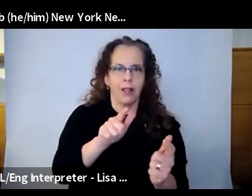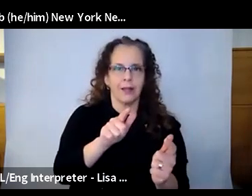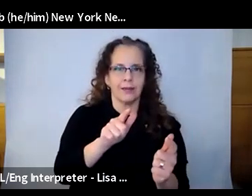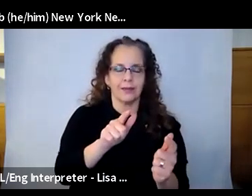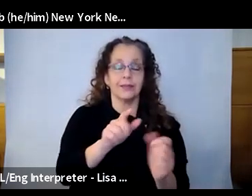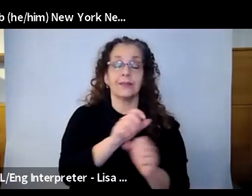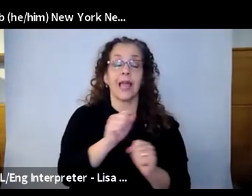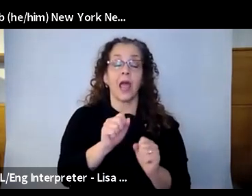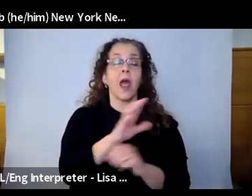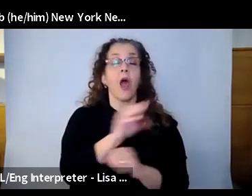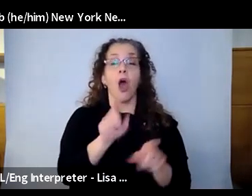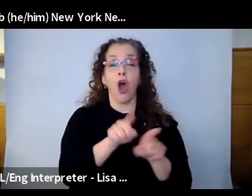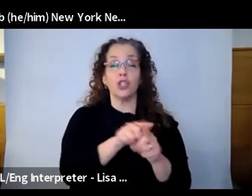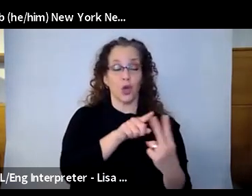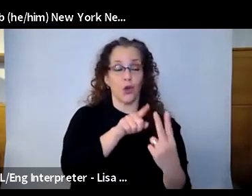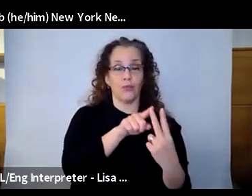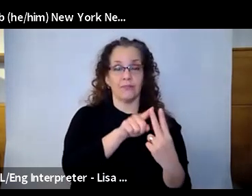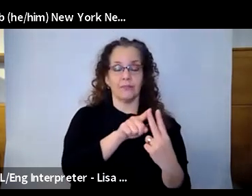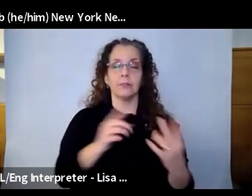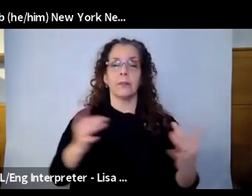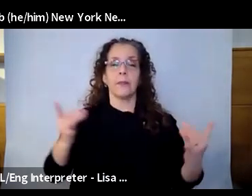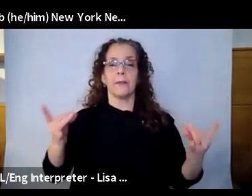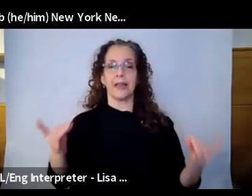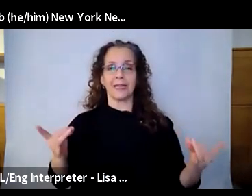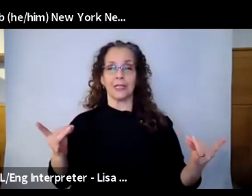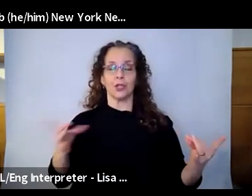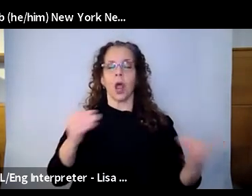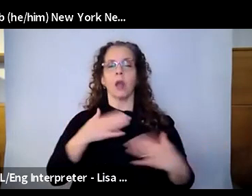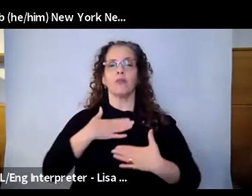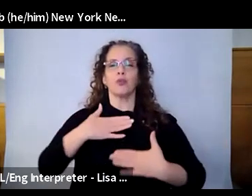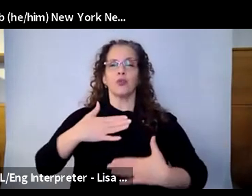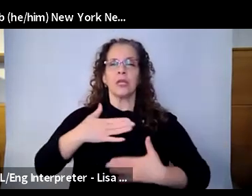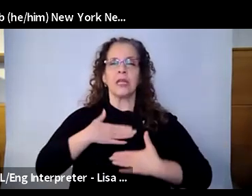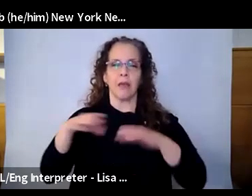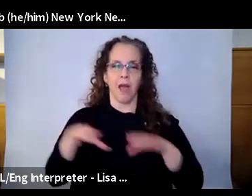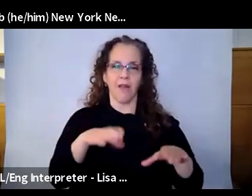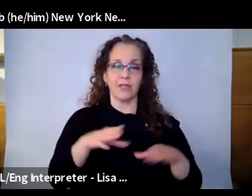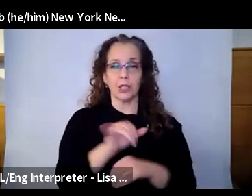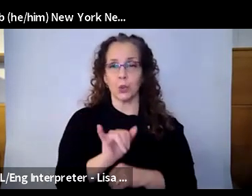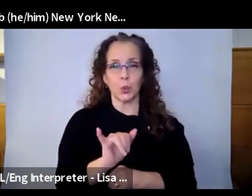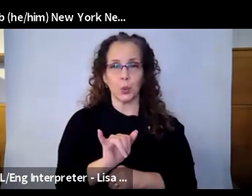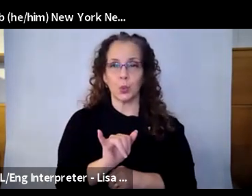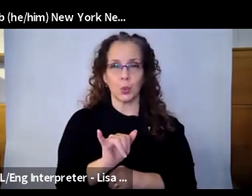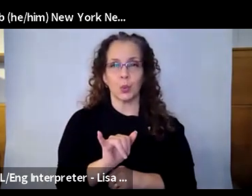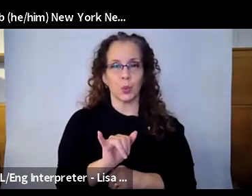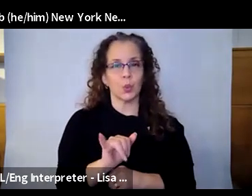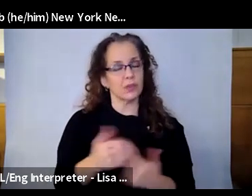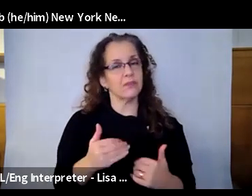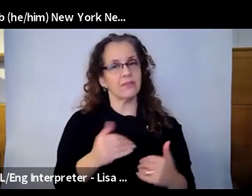and breathing exercises more so than ever before for focusing. And then, something that I do in my work, you know, outside of